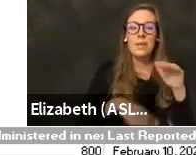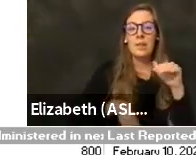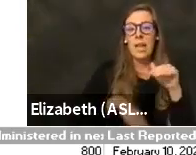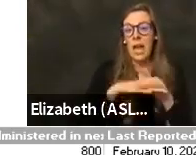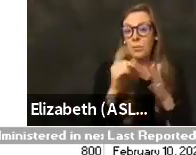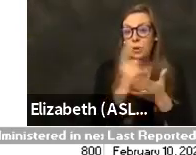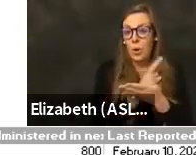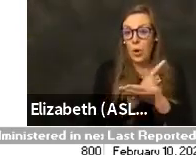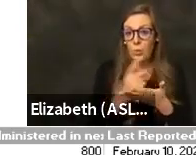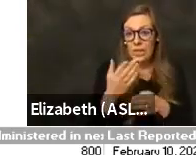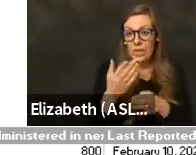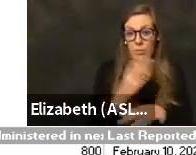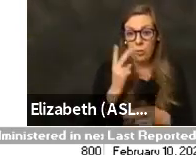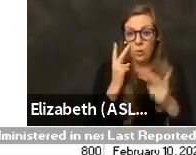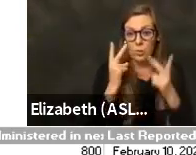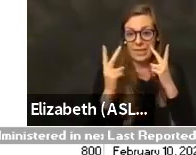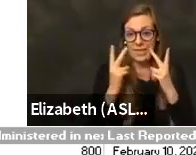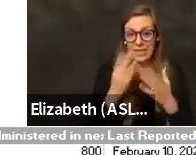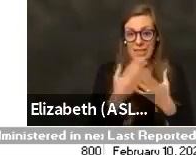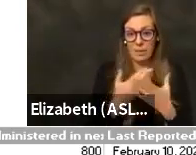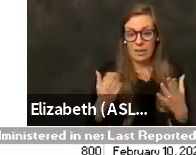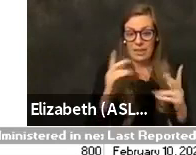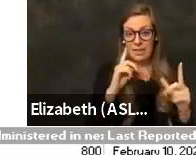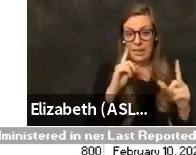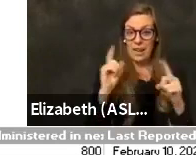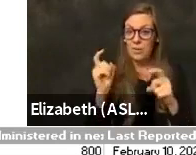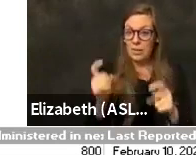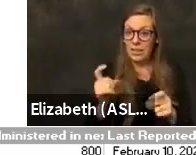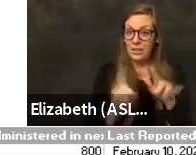we see some of the doses that have been administered show up in those numbers.